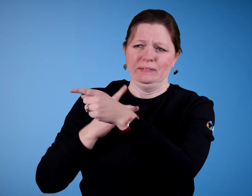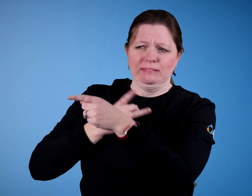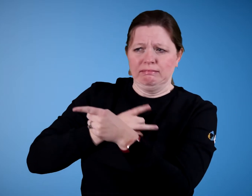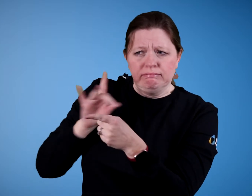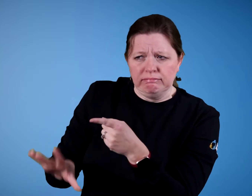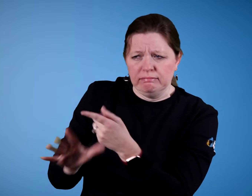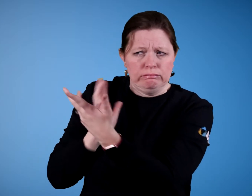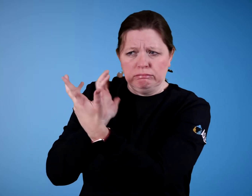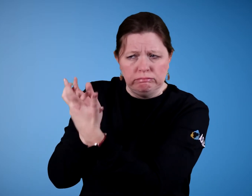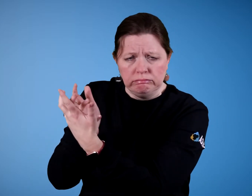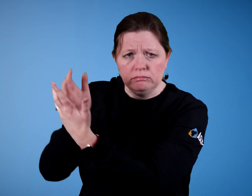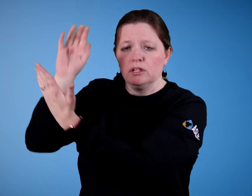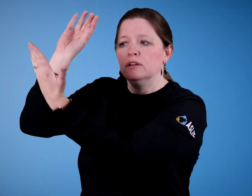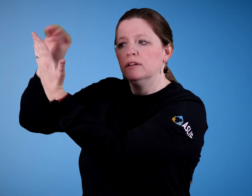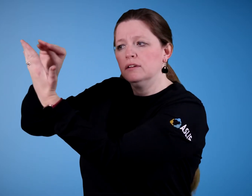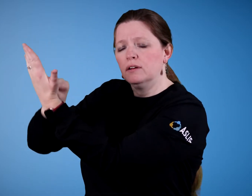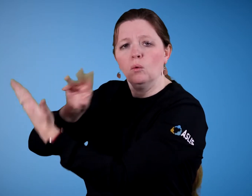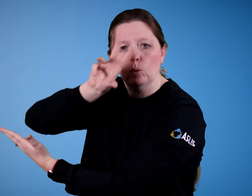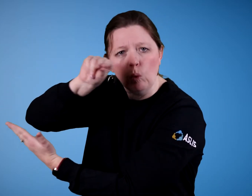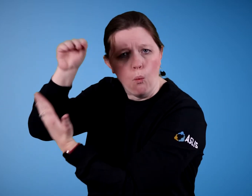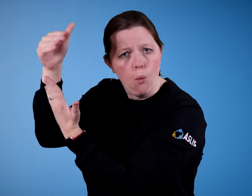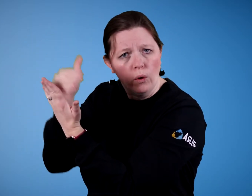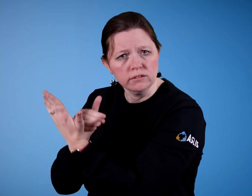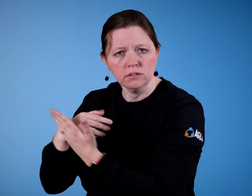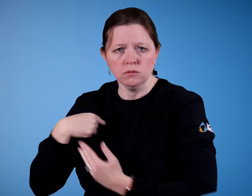and set up an exempt list.